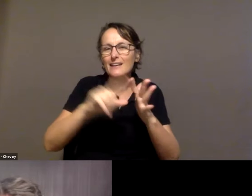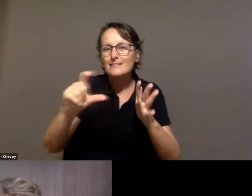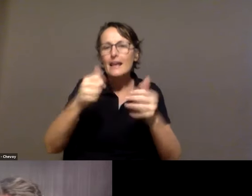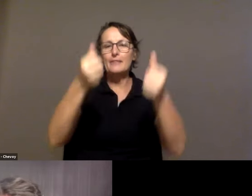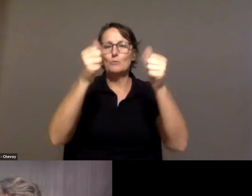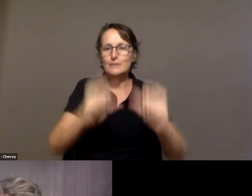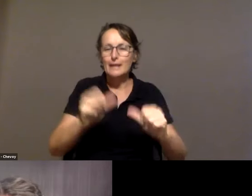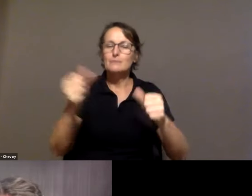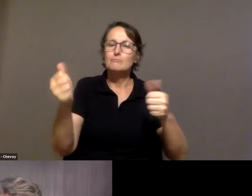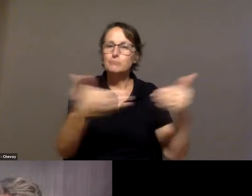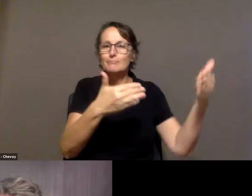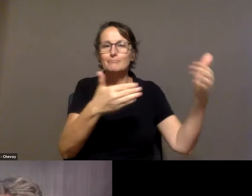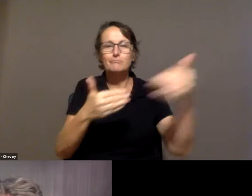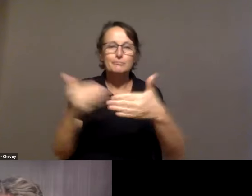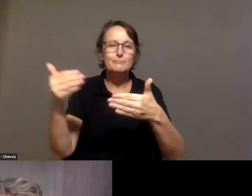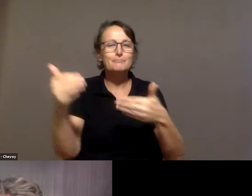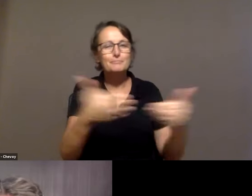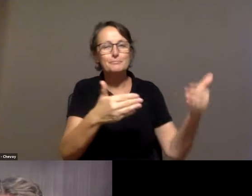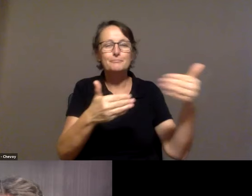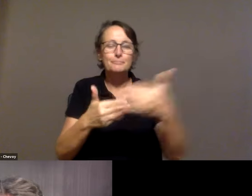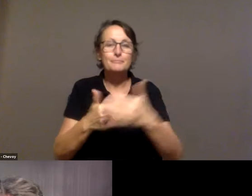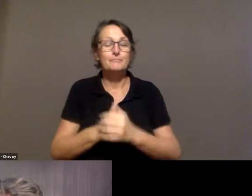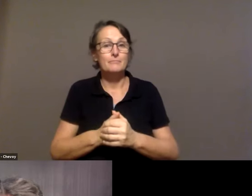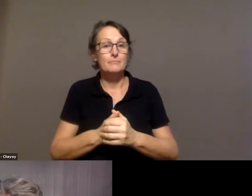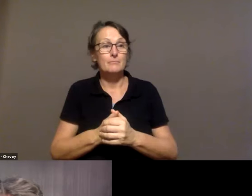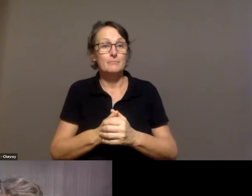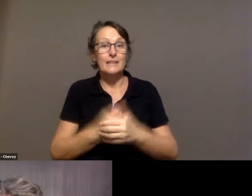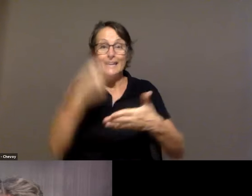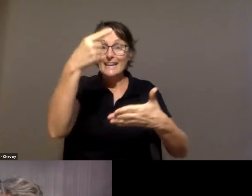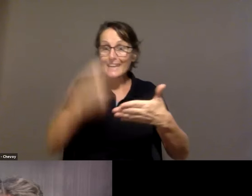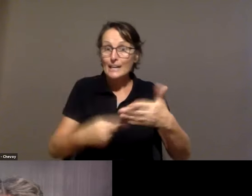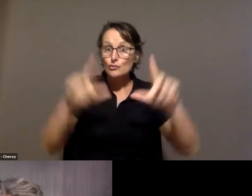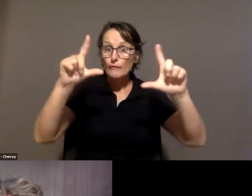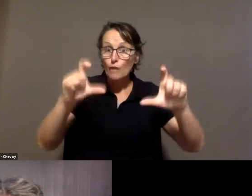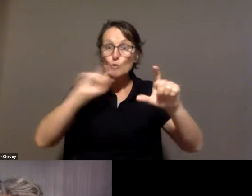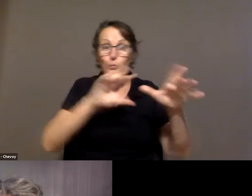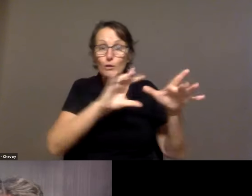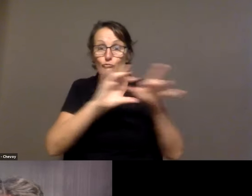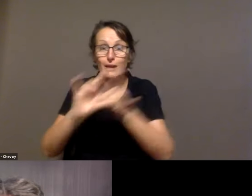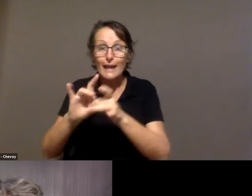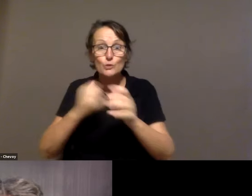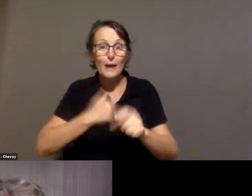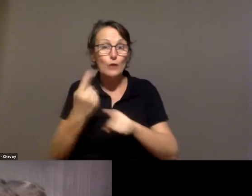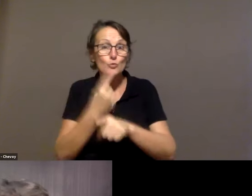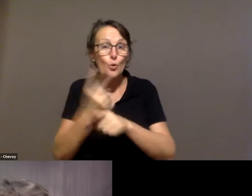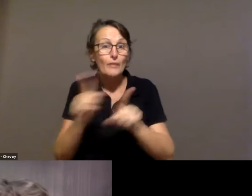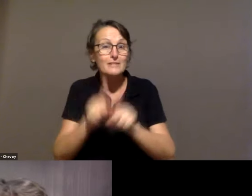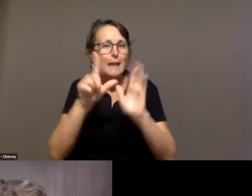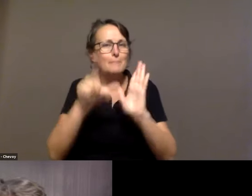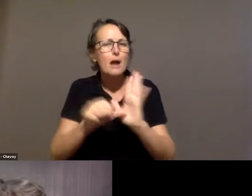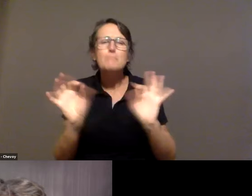is a photographer. The image won't necessarily relate to each image but